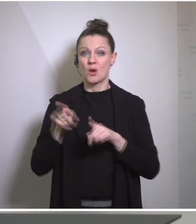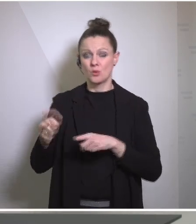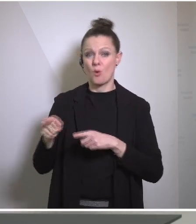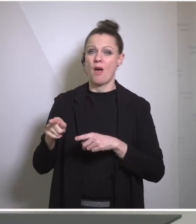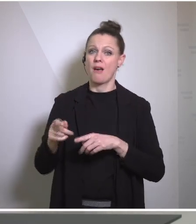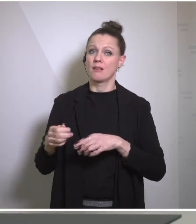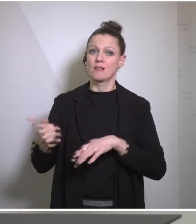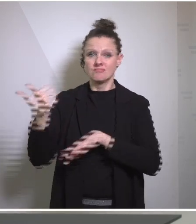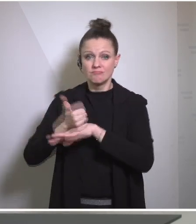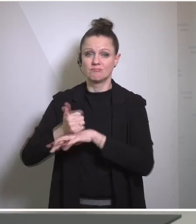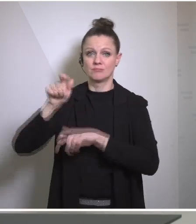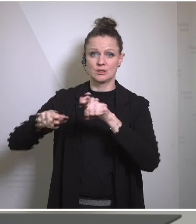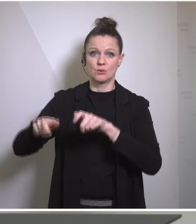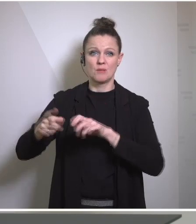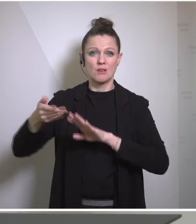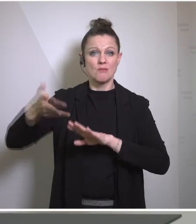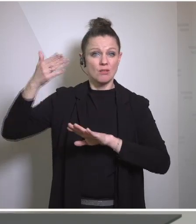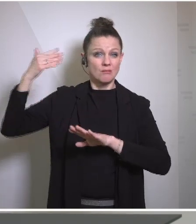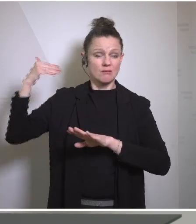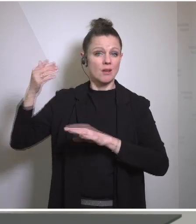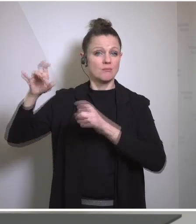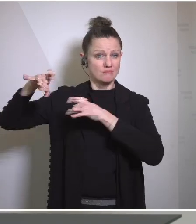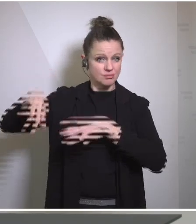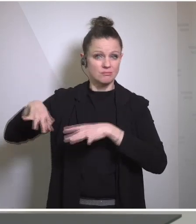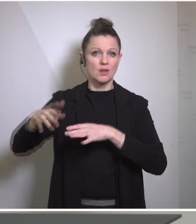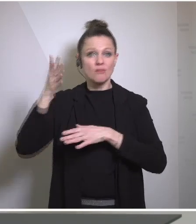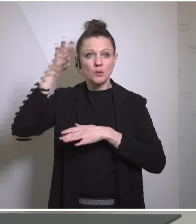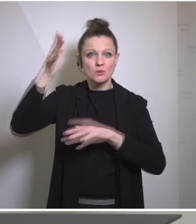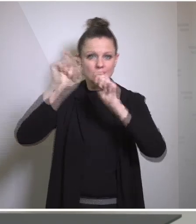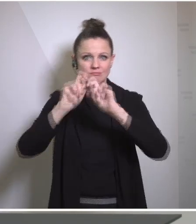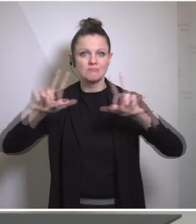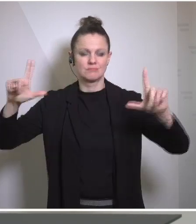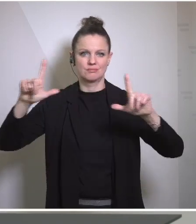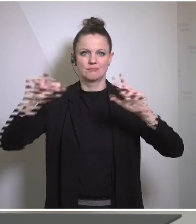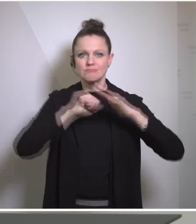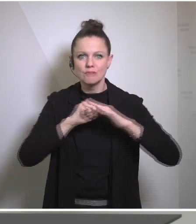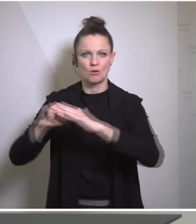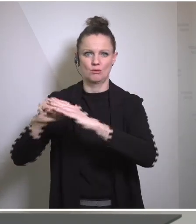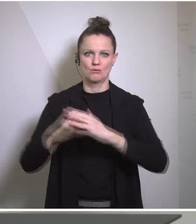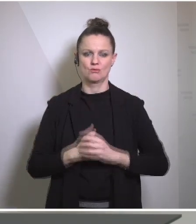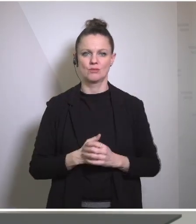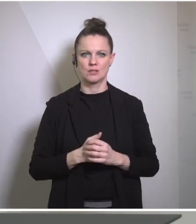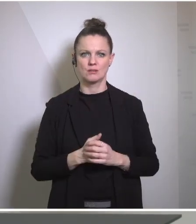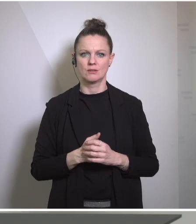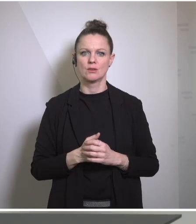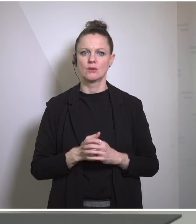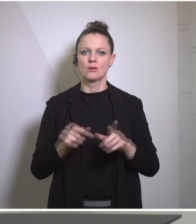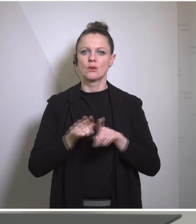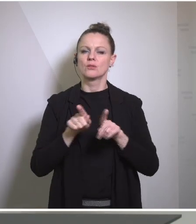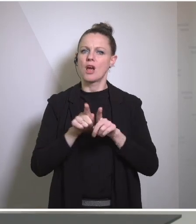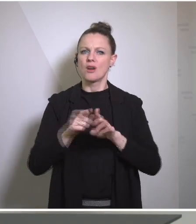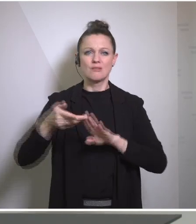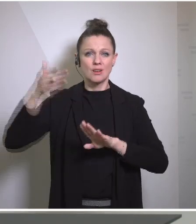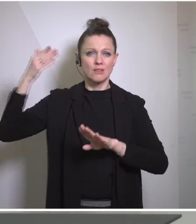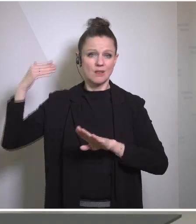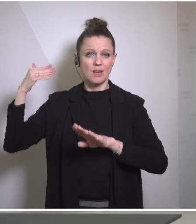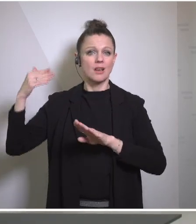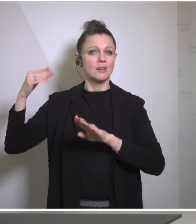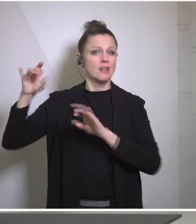past divisions to pursue reform, reform necessary to move down the path toward the the EU. And here